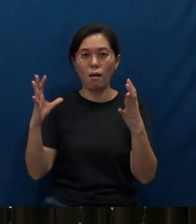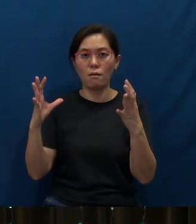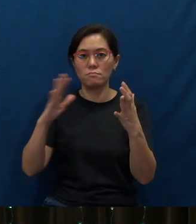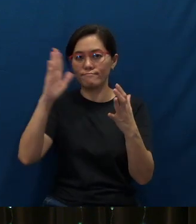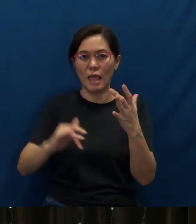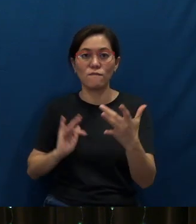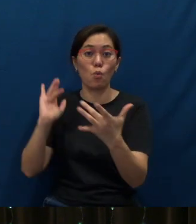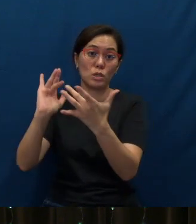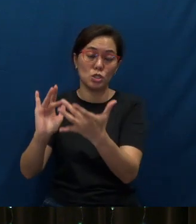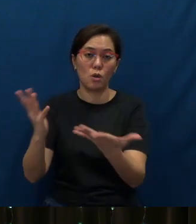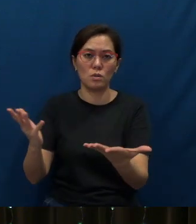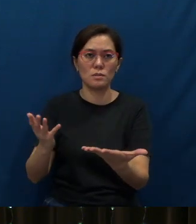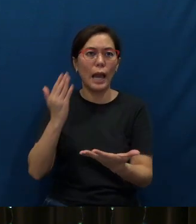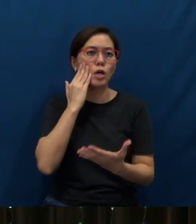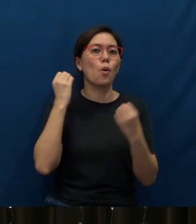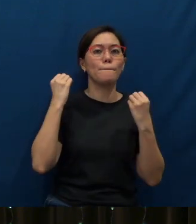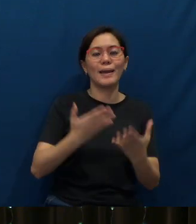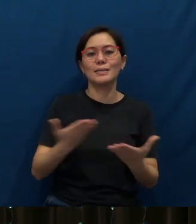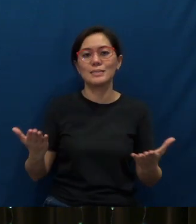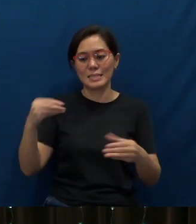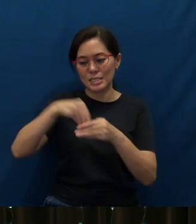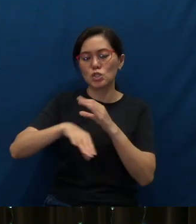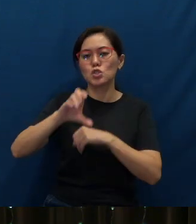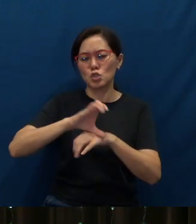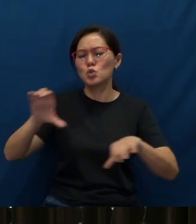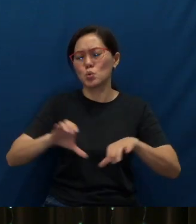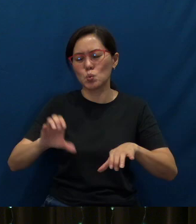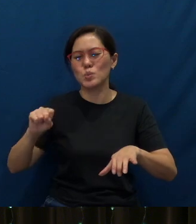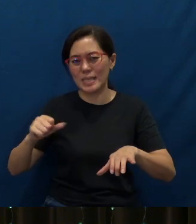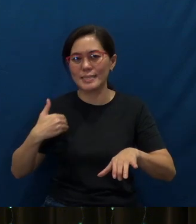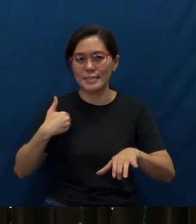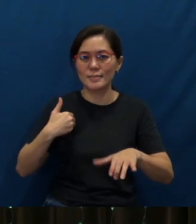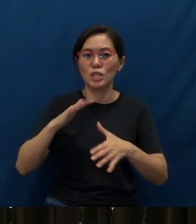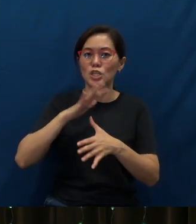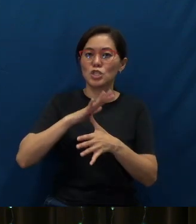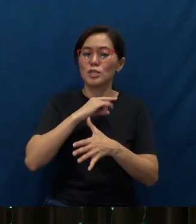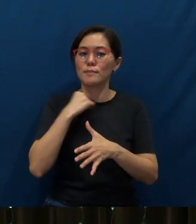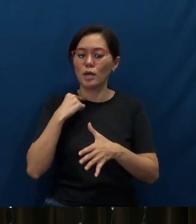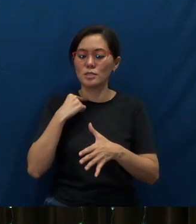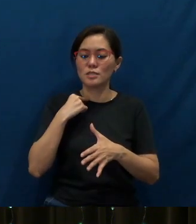And I know there are many things to be done in church - Senior Pastor Alvin is right in front of me.